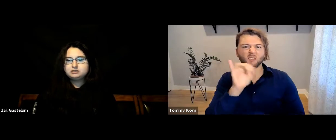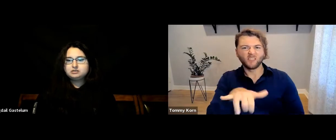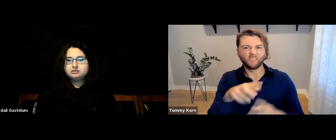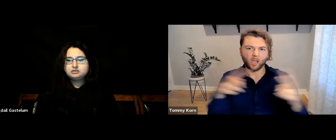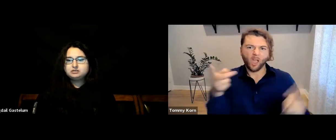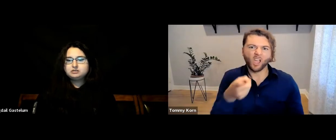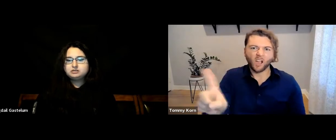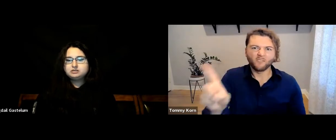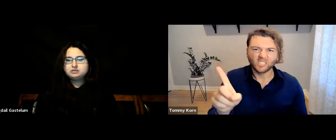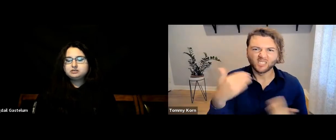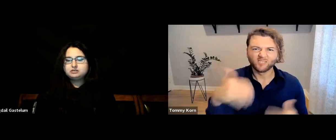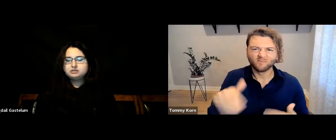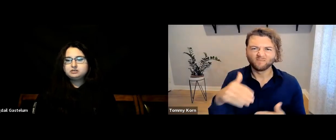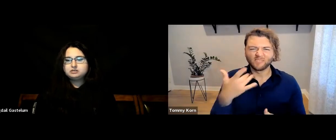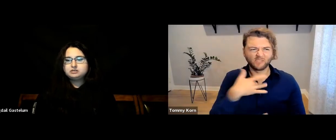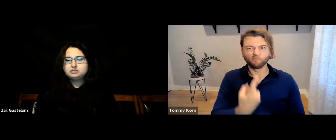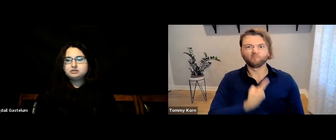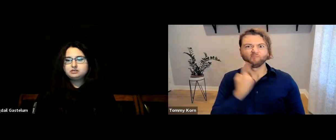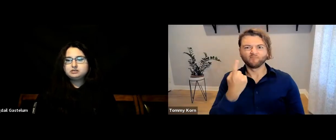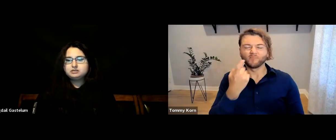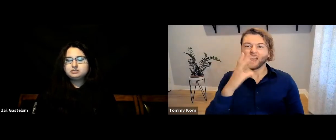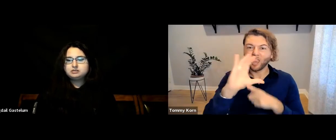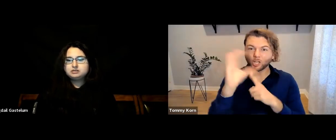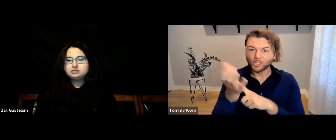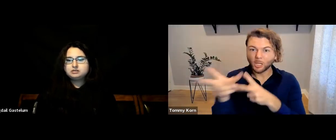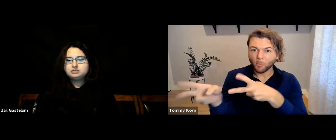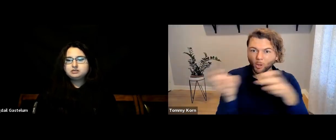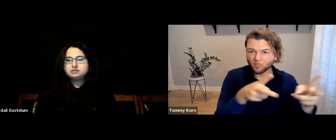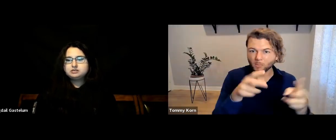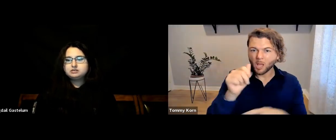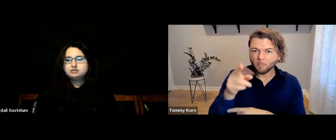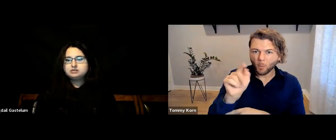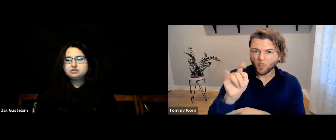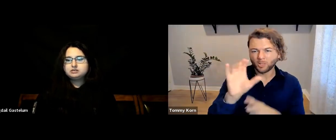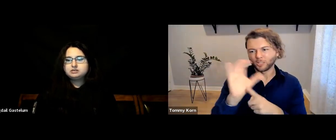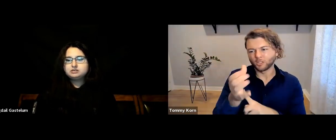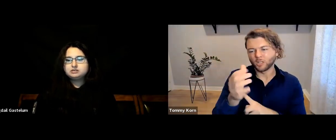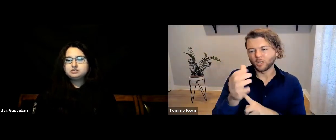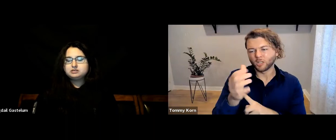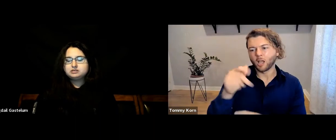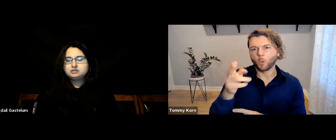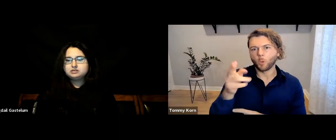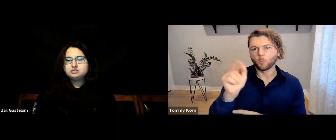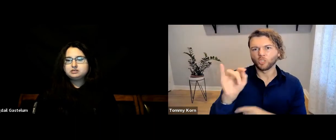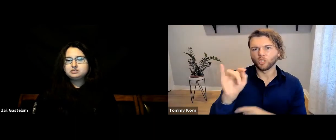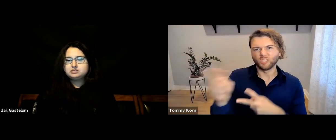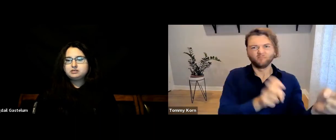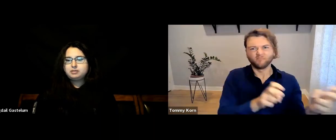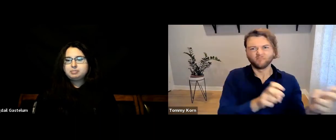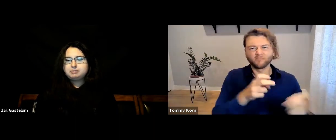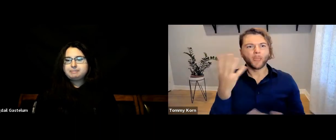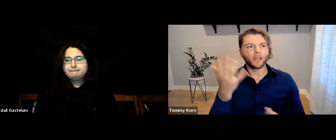The signing is quite offensive and a form of cultural appropriation.